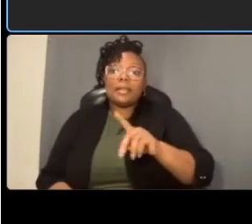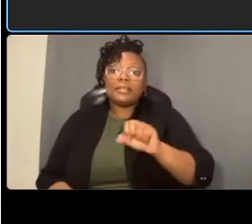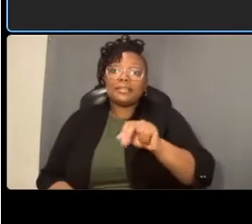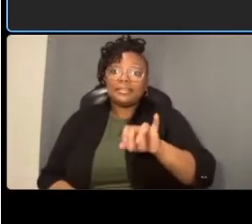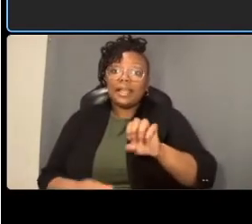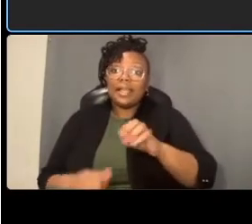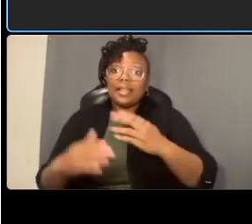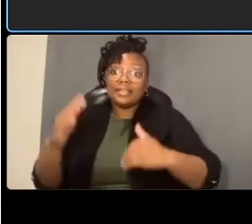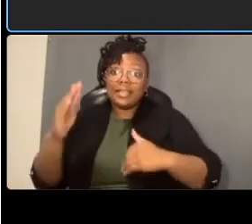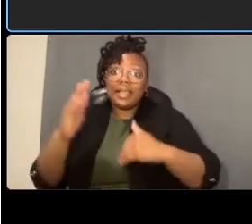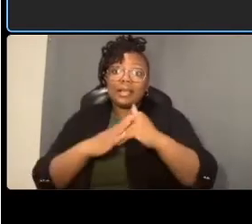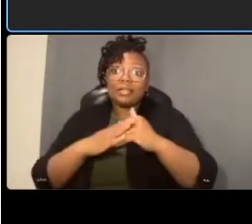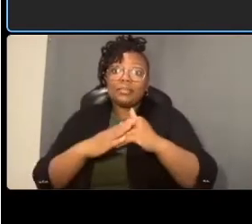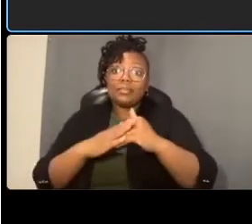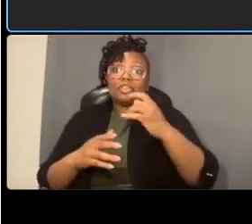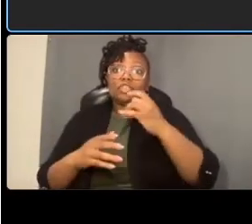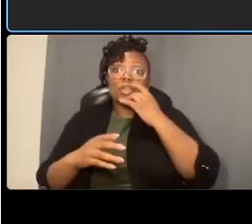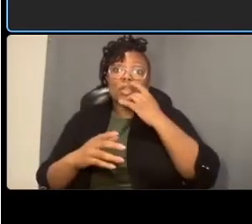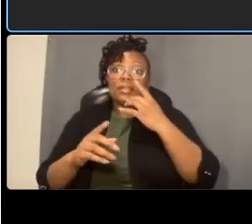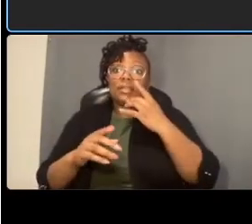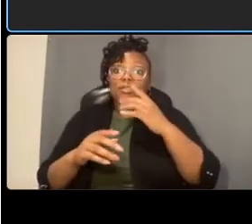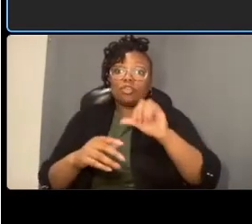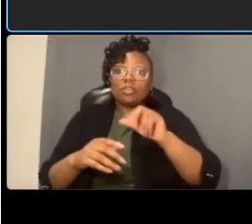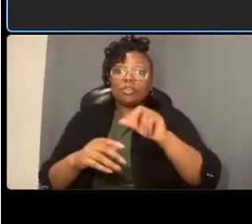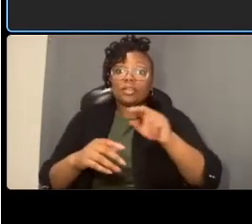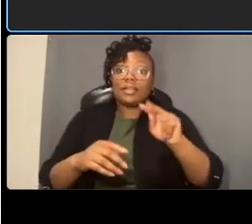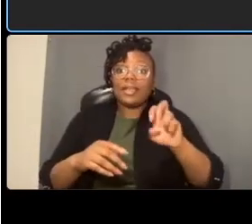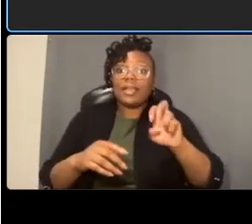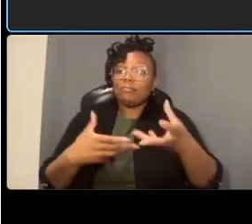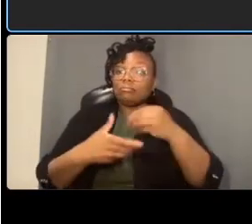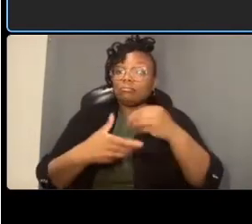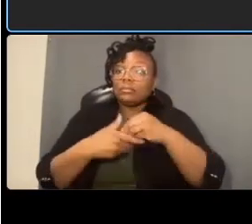i i would say uh yeah we'll be looking at all of the traffic signals